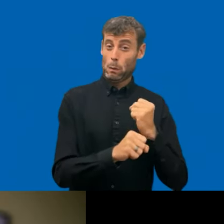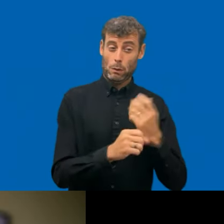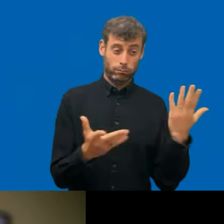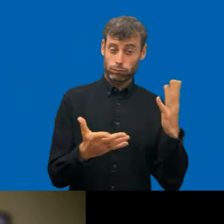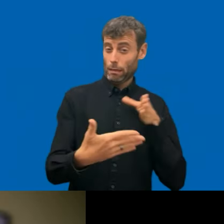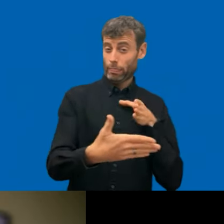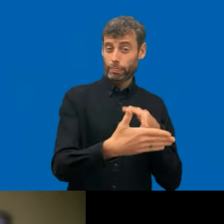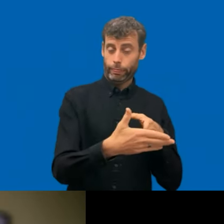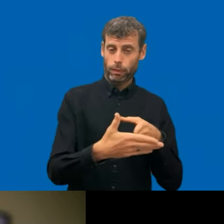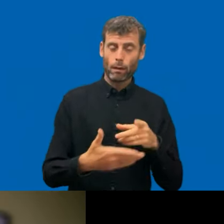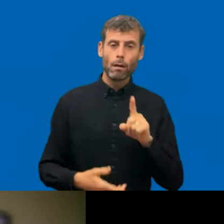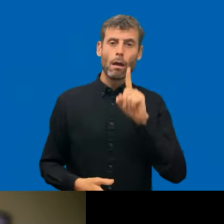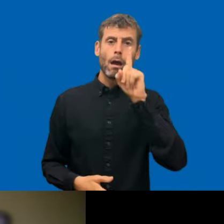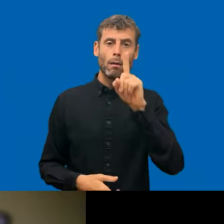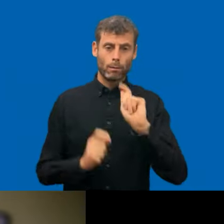And sometimes they want to compete with their